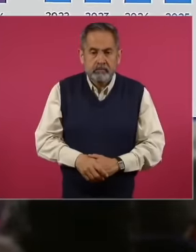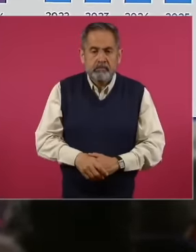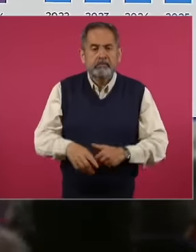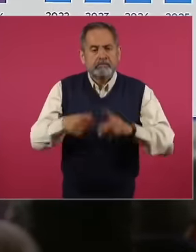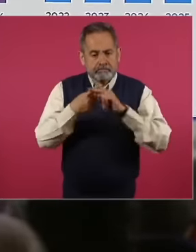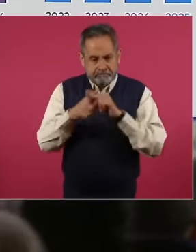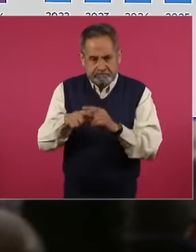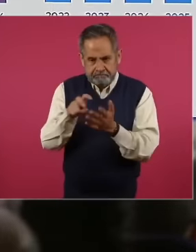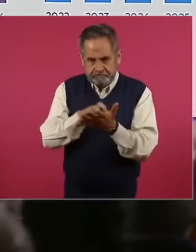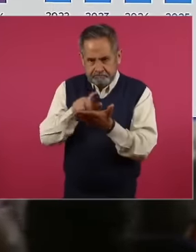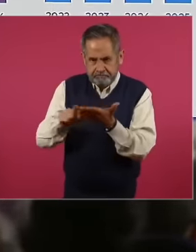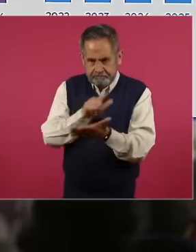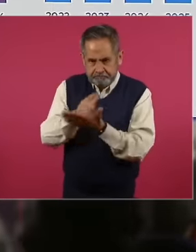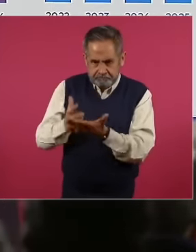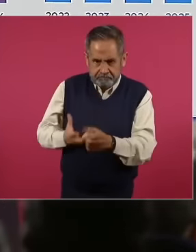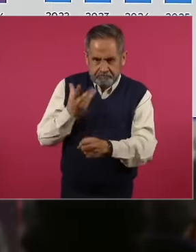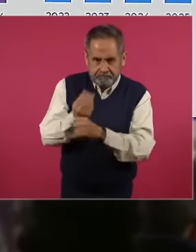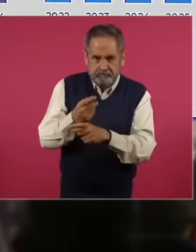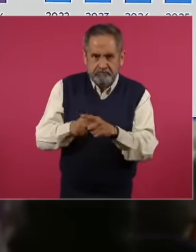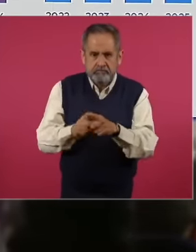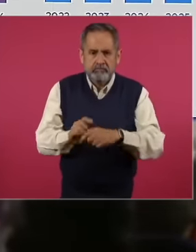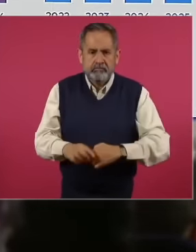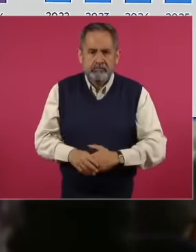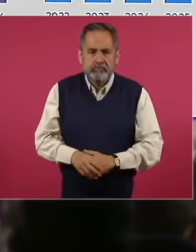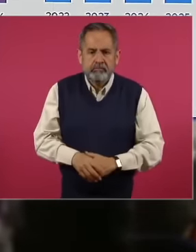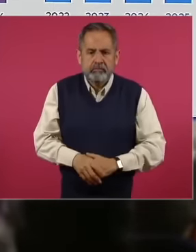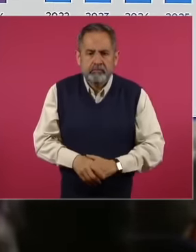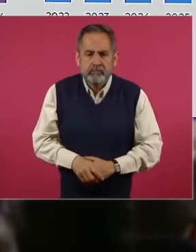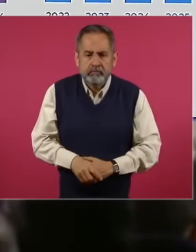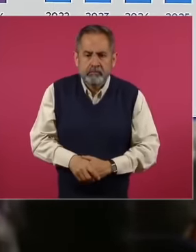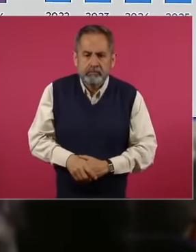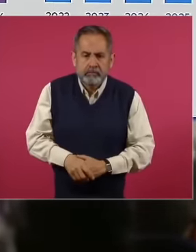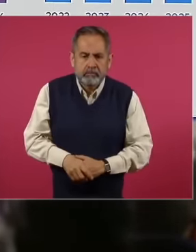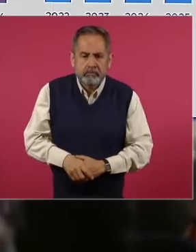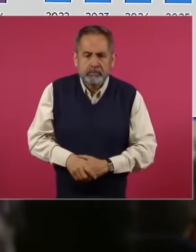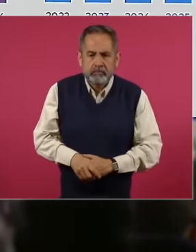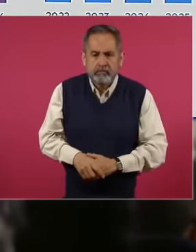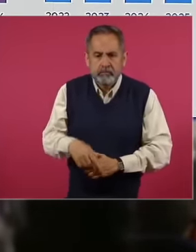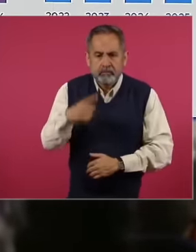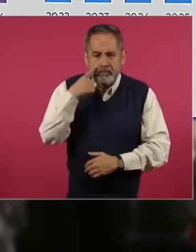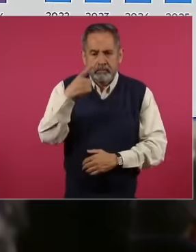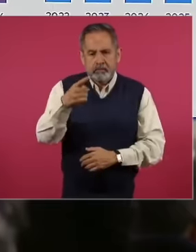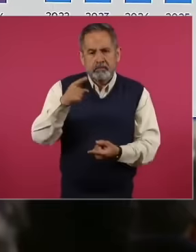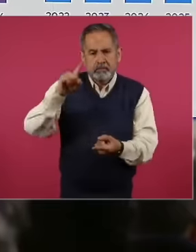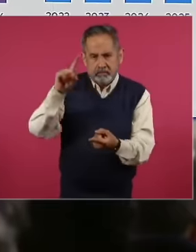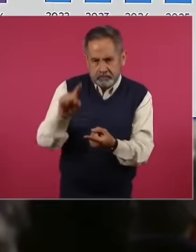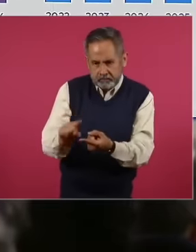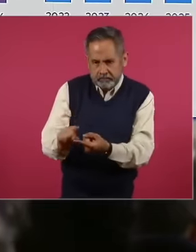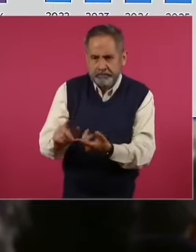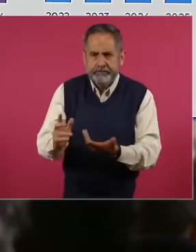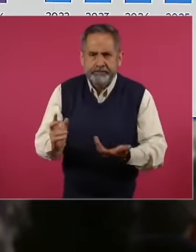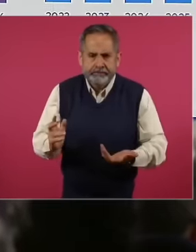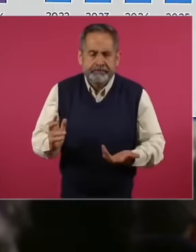reform begins and look what they have downloaded